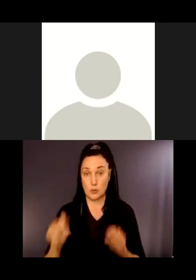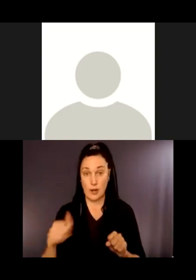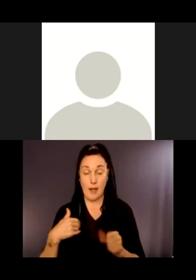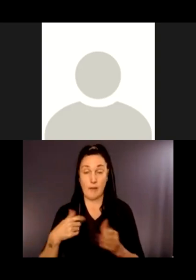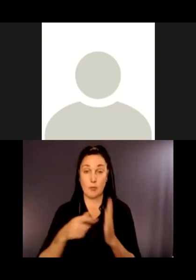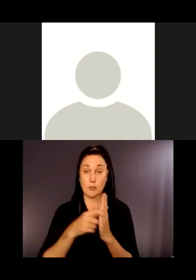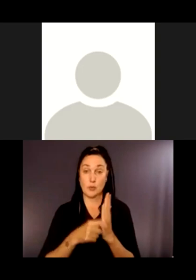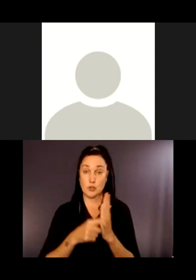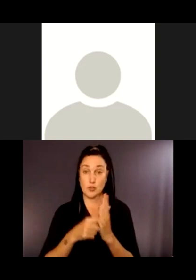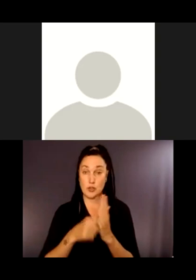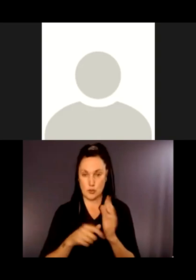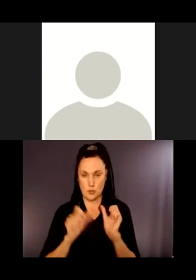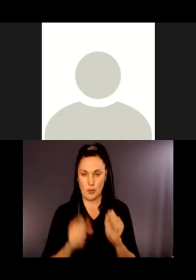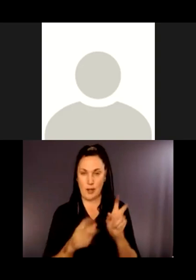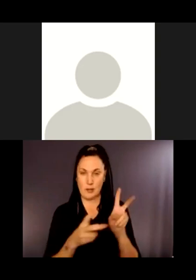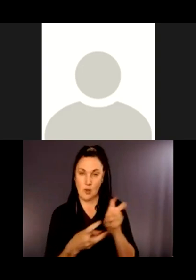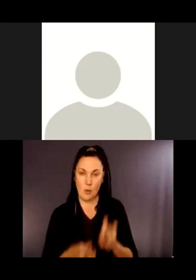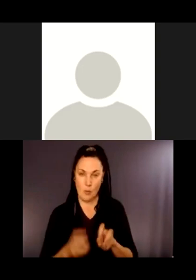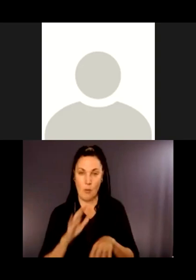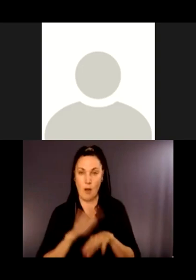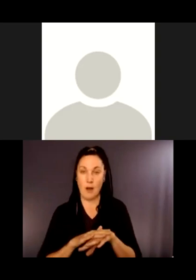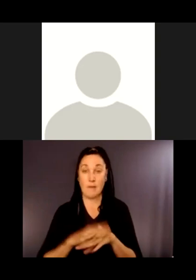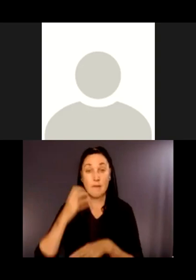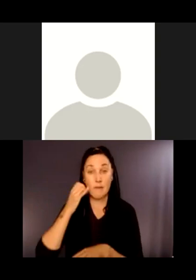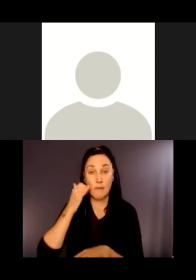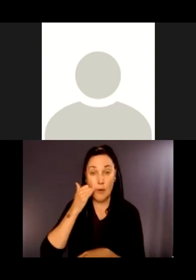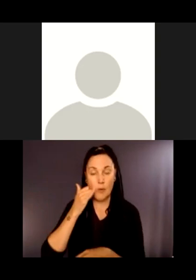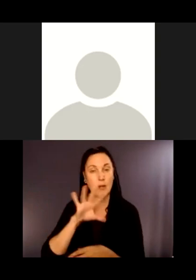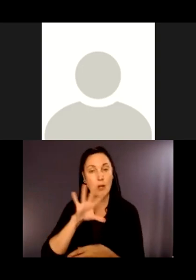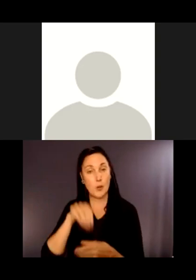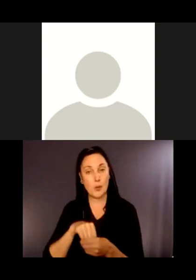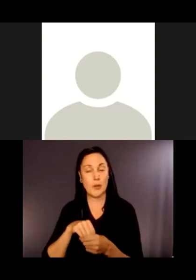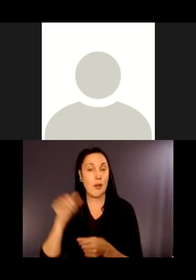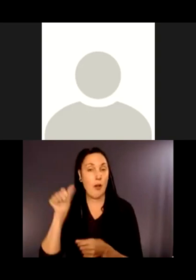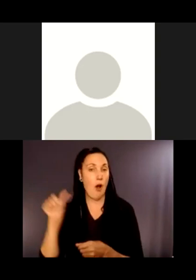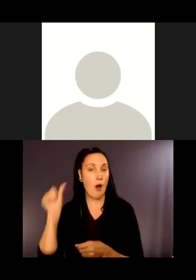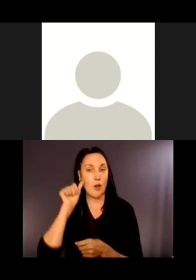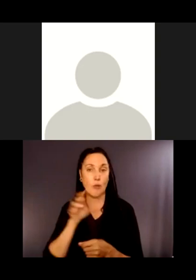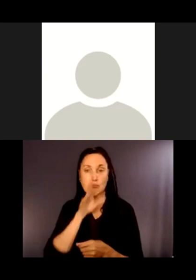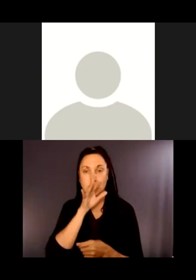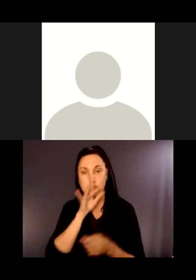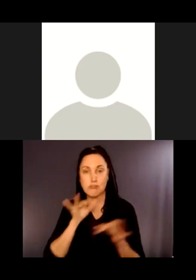content people can download on their phones, including photos and audio descriptions of the trail to aid in orientation